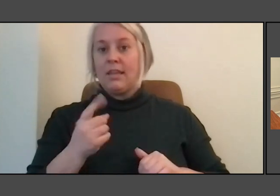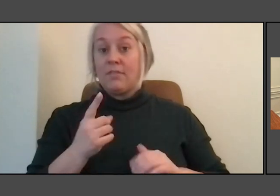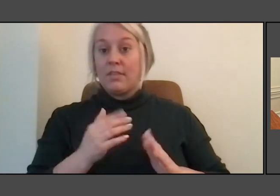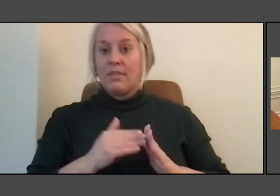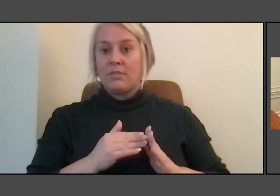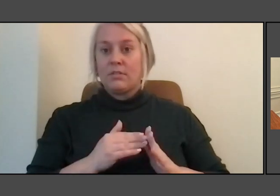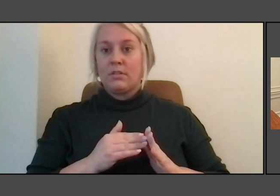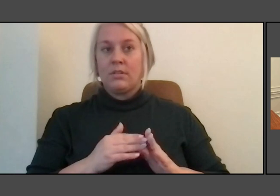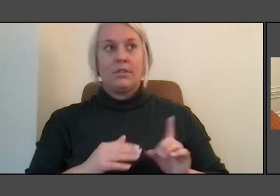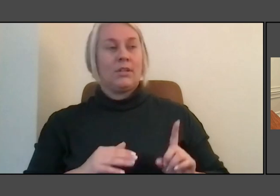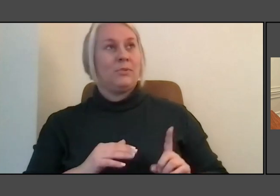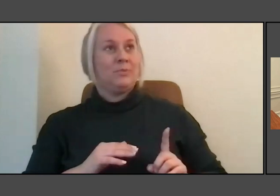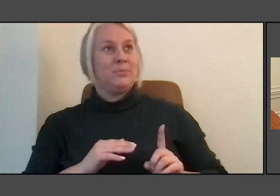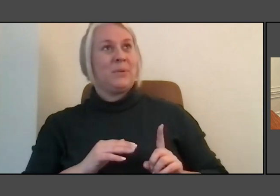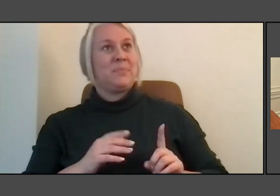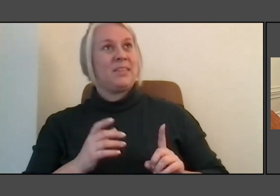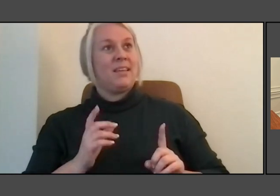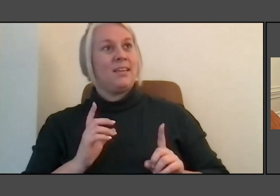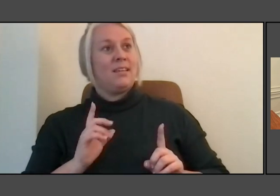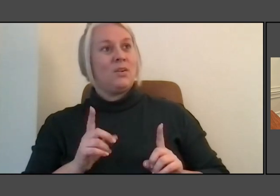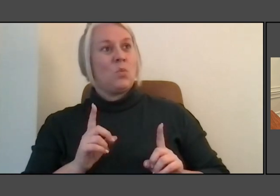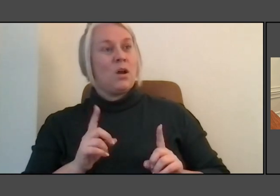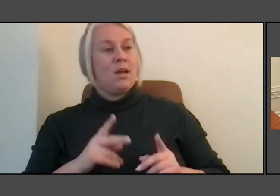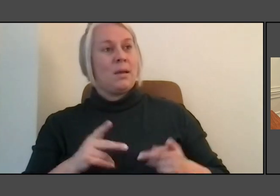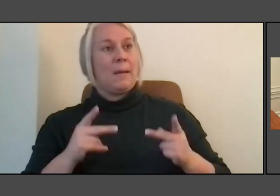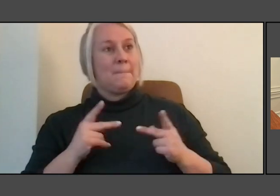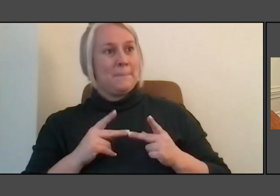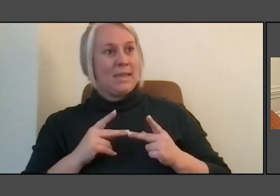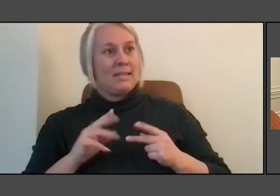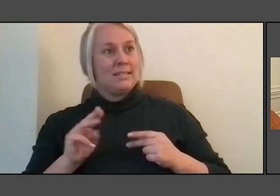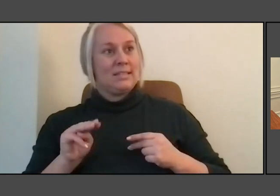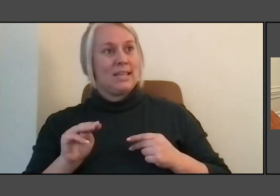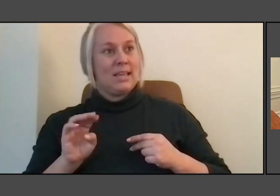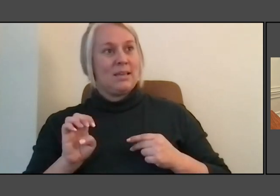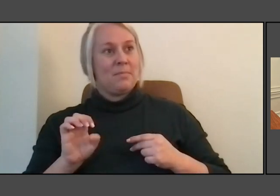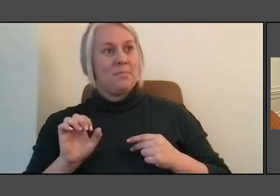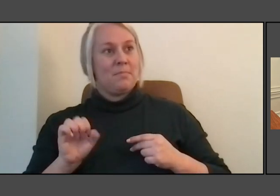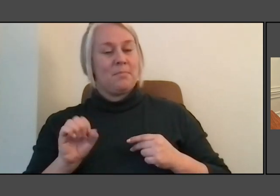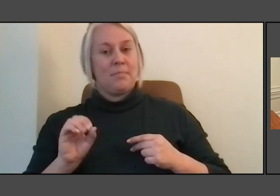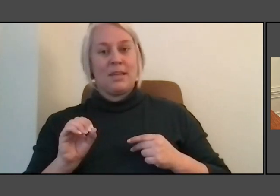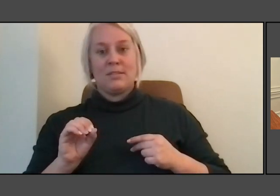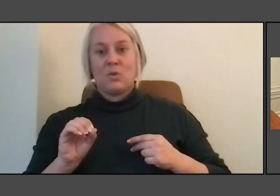There was one place in Mesopotamia, so like Angkor Wat is only 900 years old.